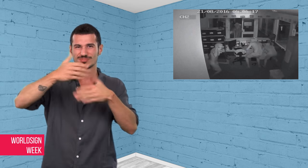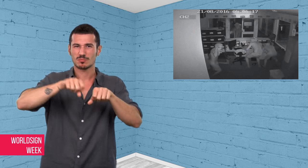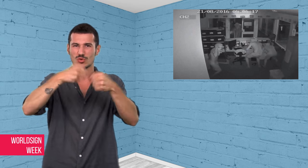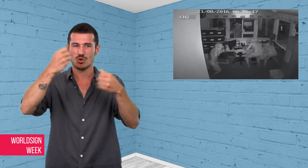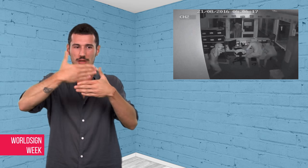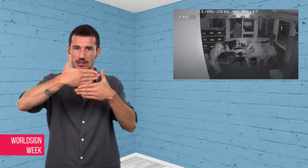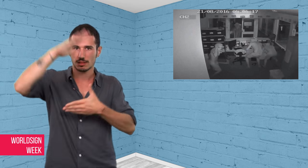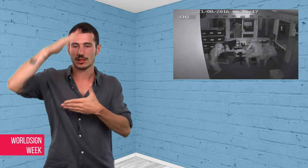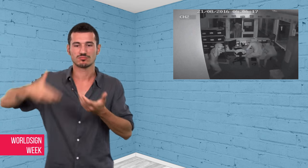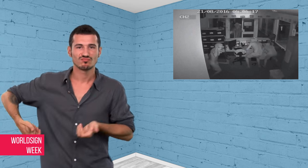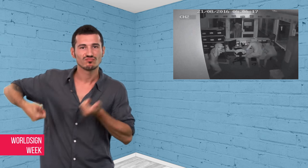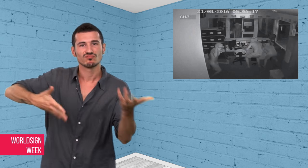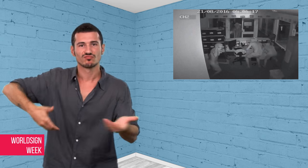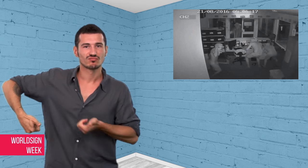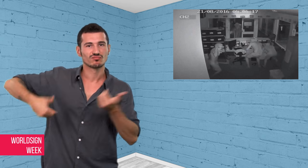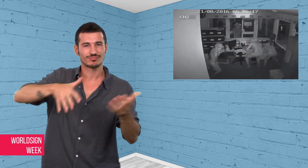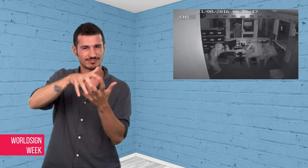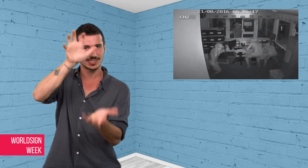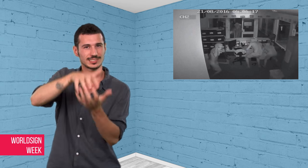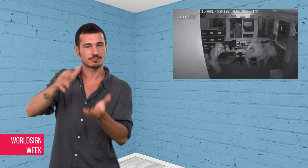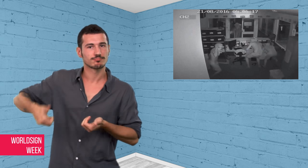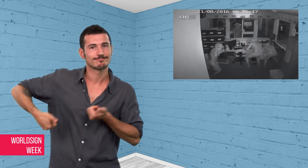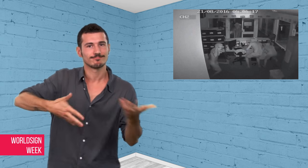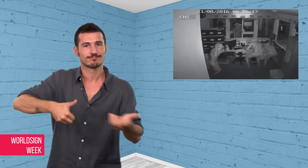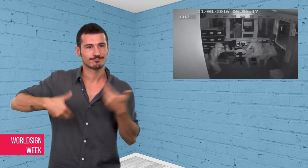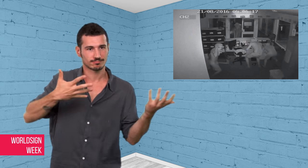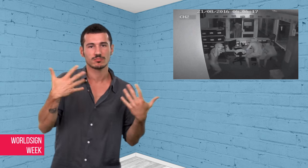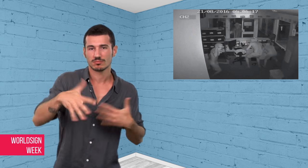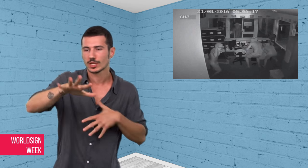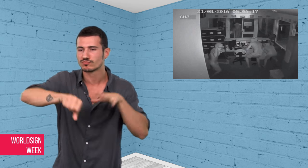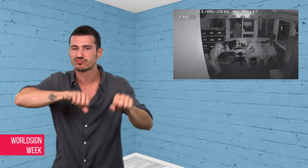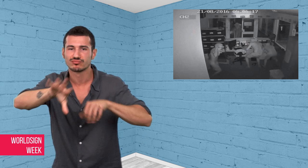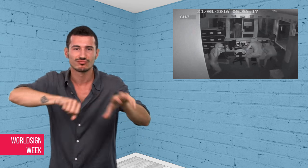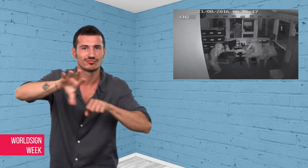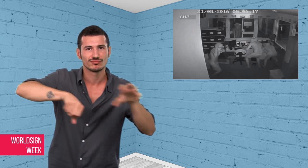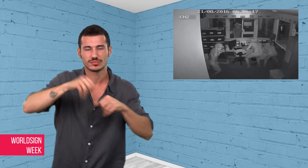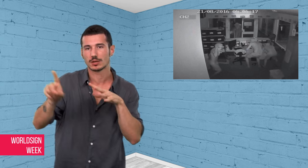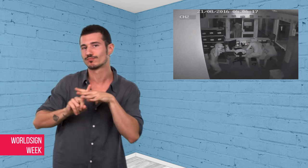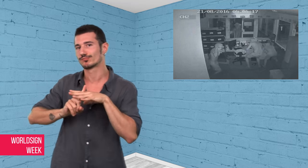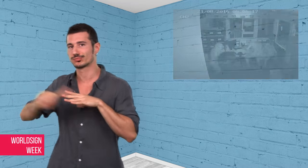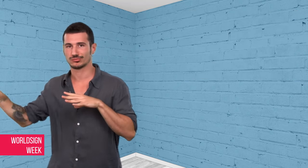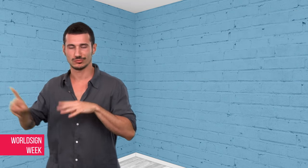intruders who pushed the crocodiles through a broke